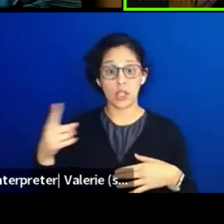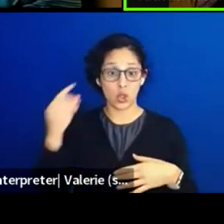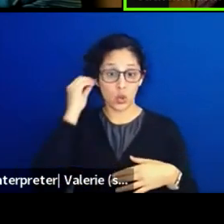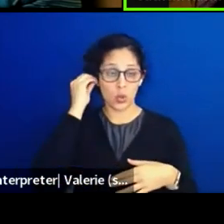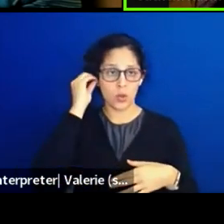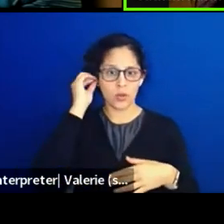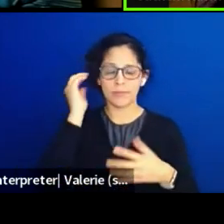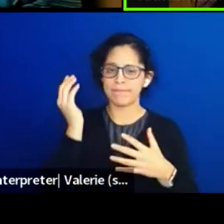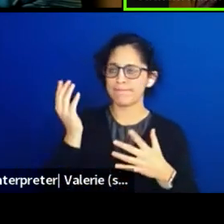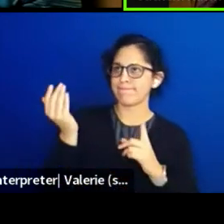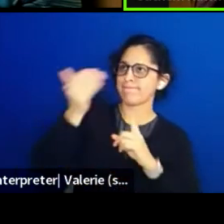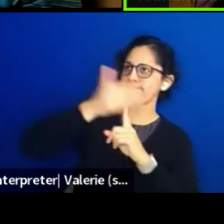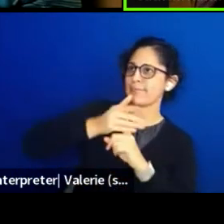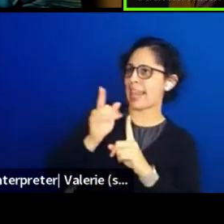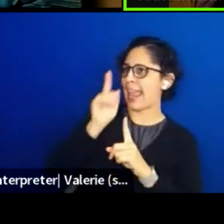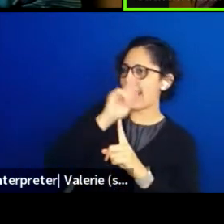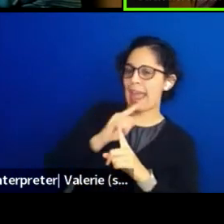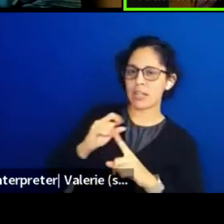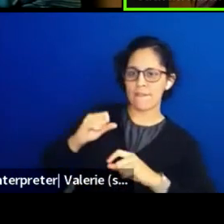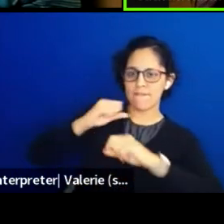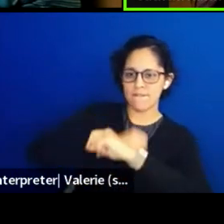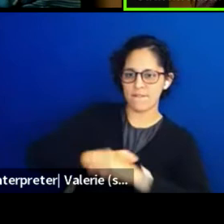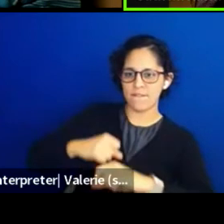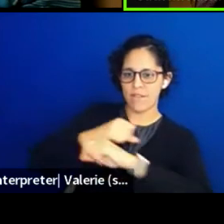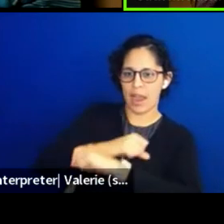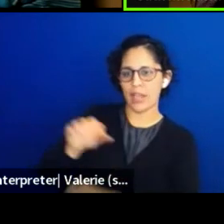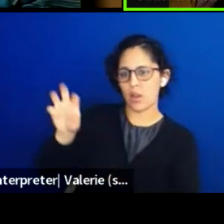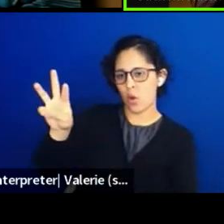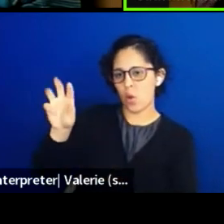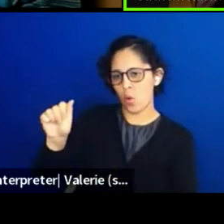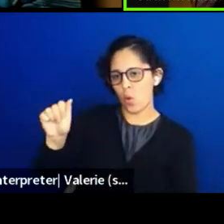this warrior fight, and you really hit each other